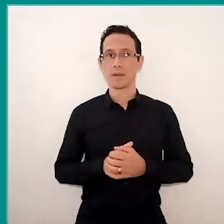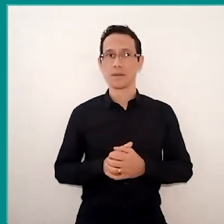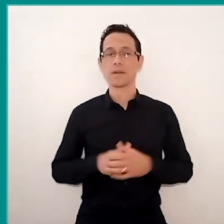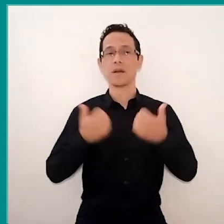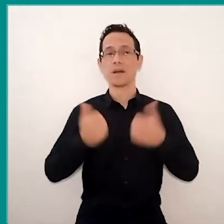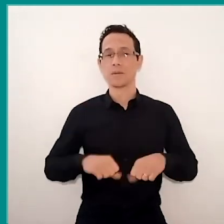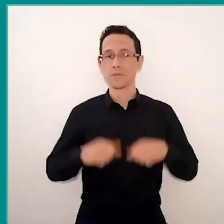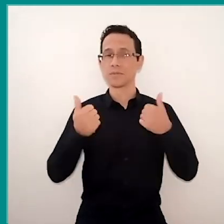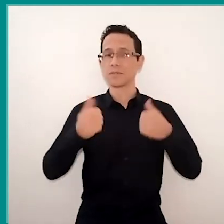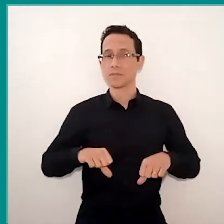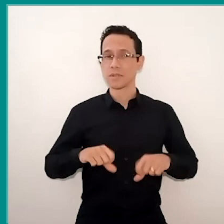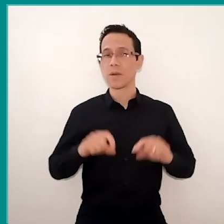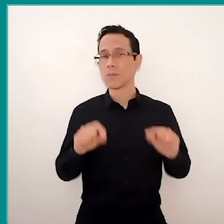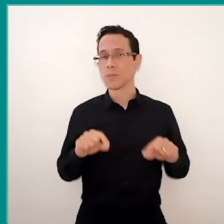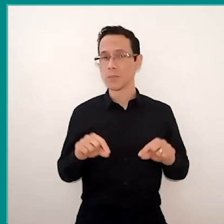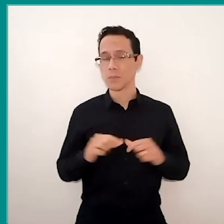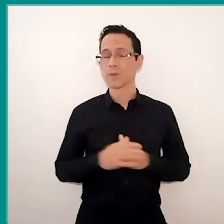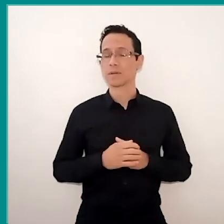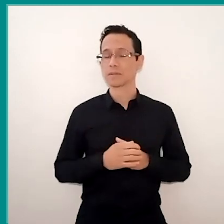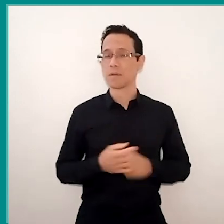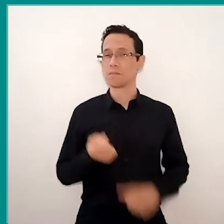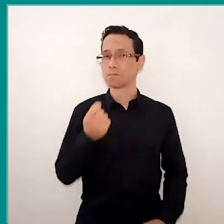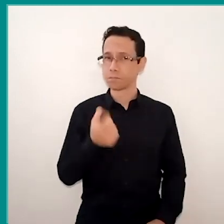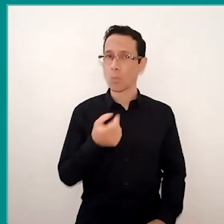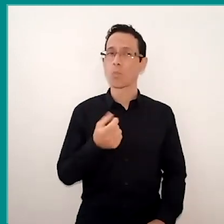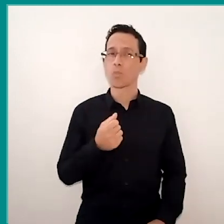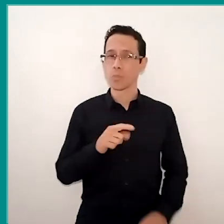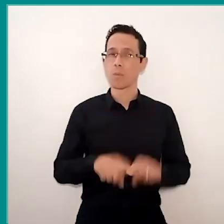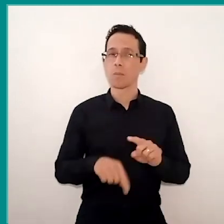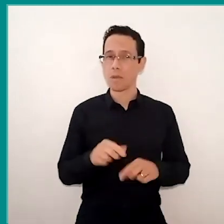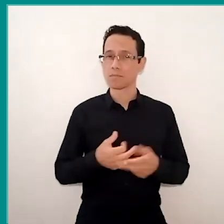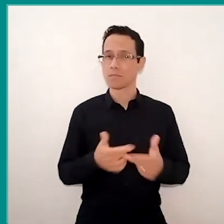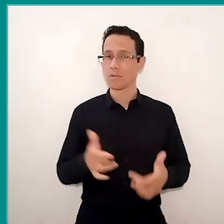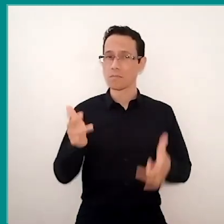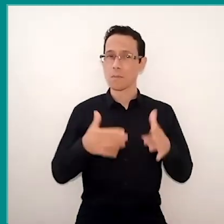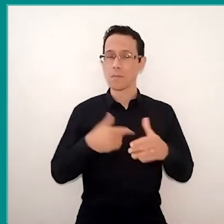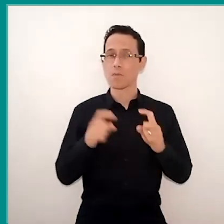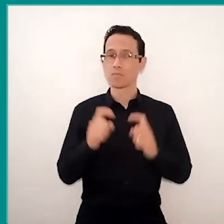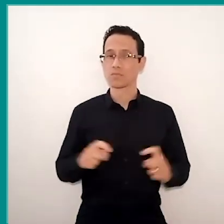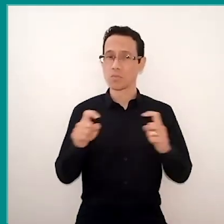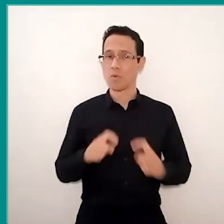the result is as follows: there is few material at school, few computer, very rare cell phones,